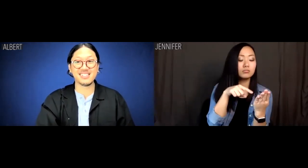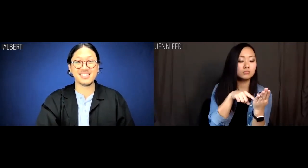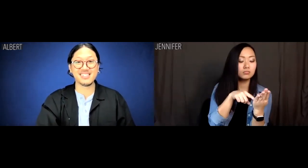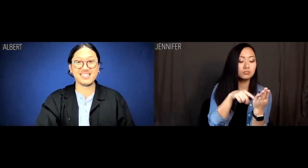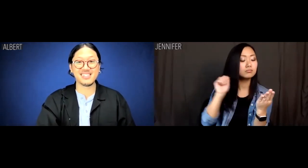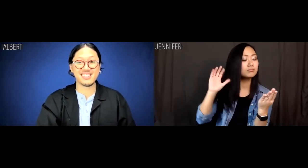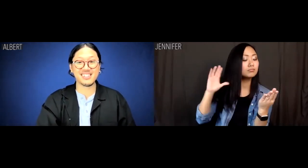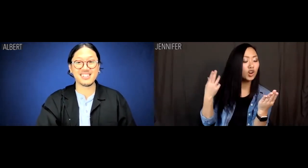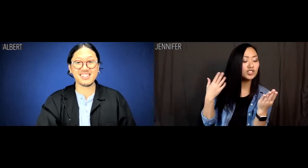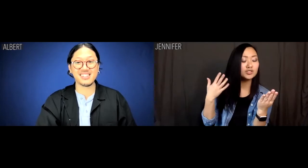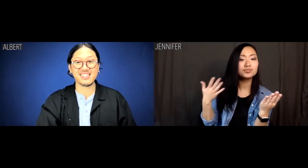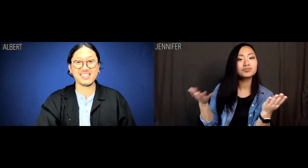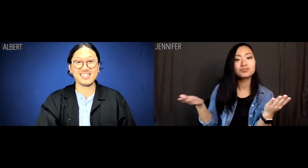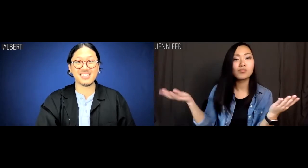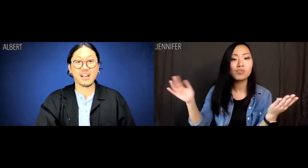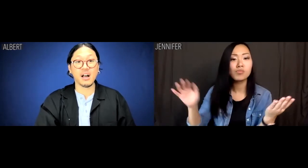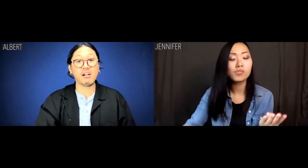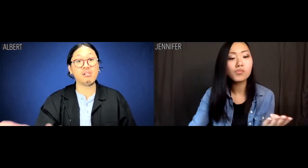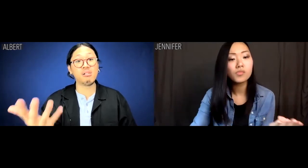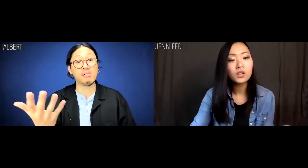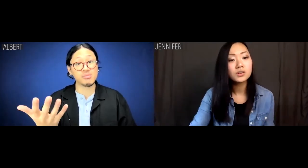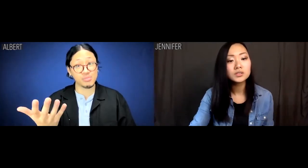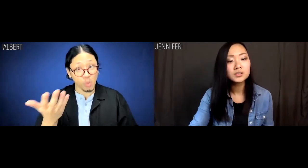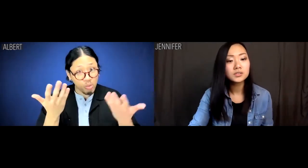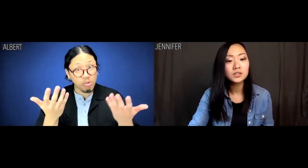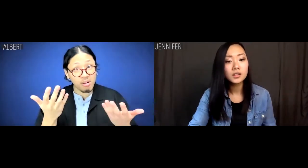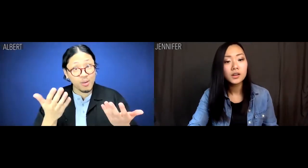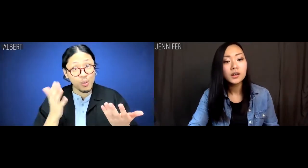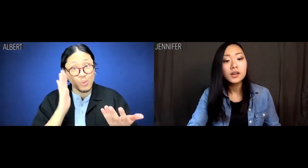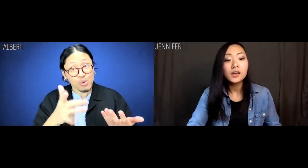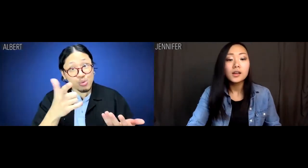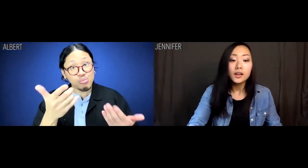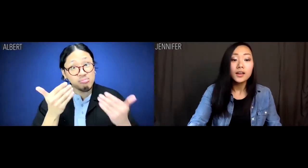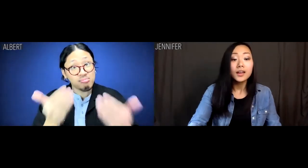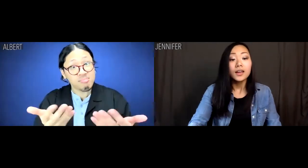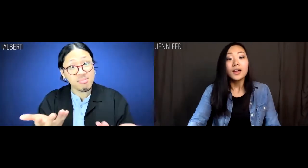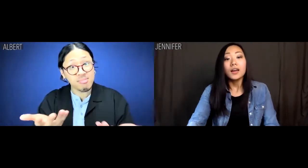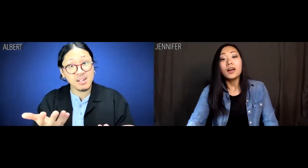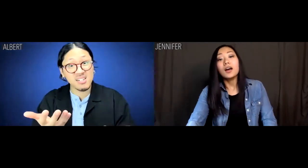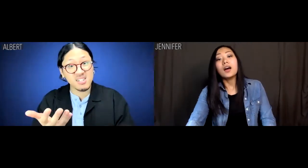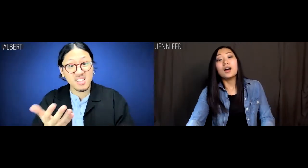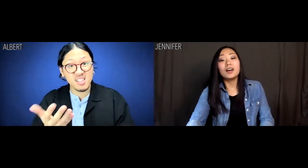Coming in March... Albert: So what? Will you do it?